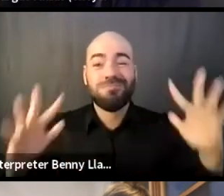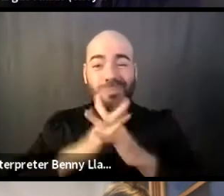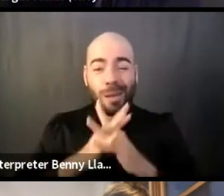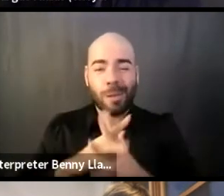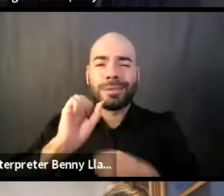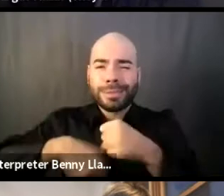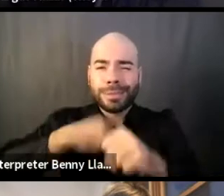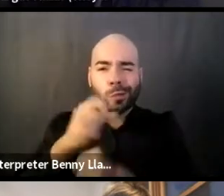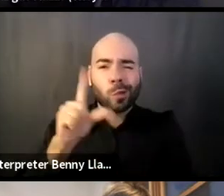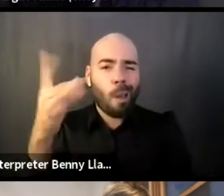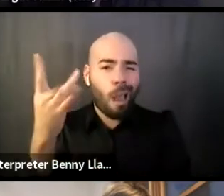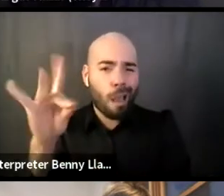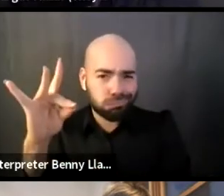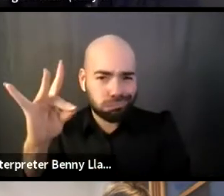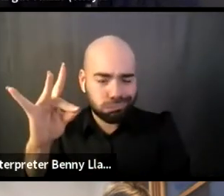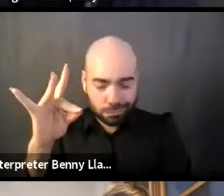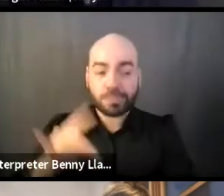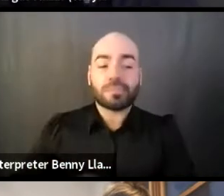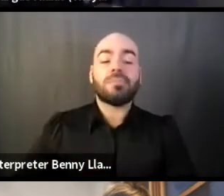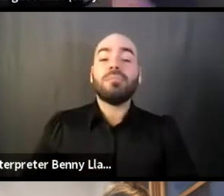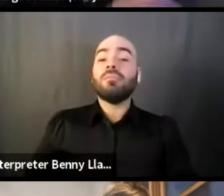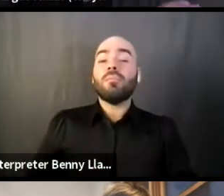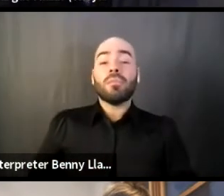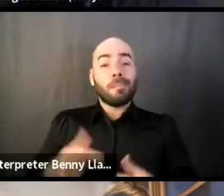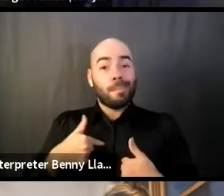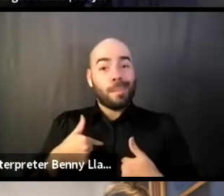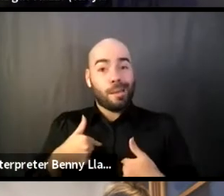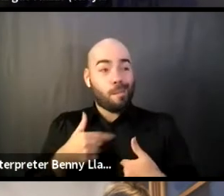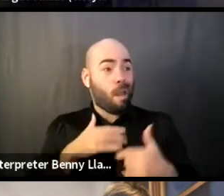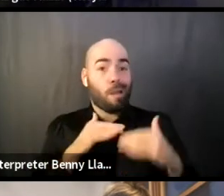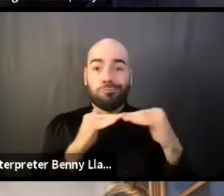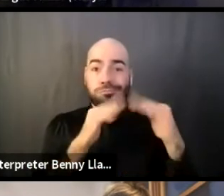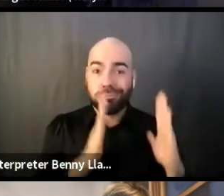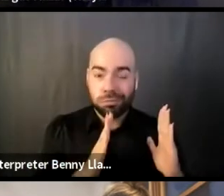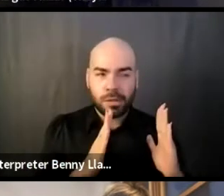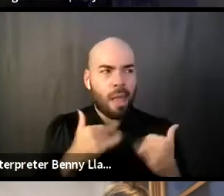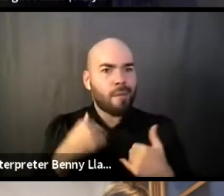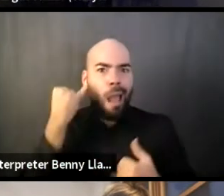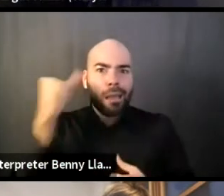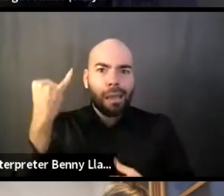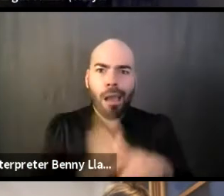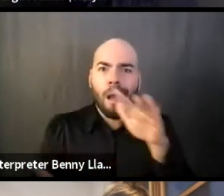when we were, when me and my colleagues were coming up with this idea of like, hey, let's start